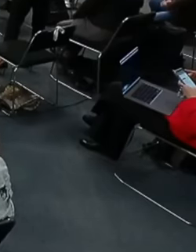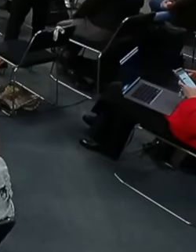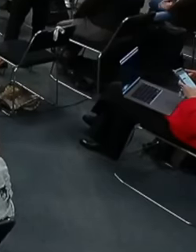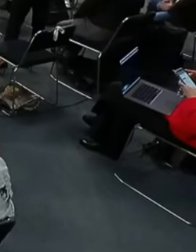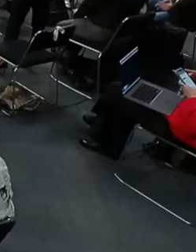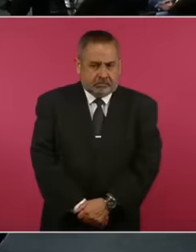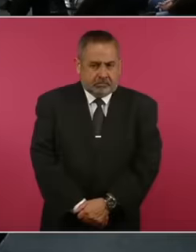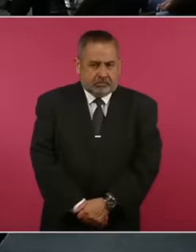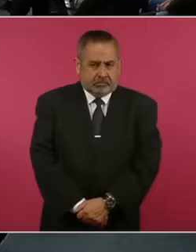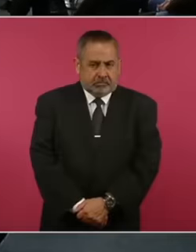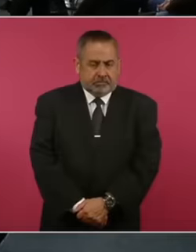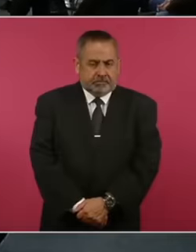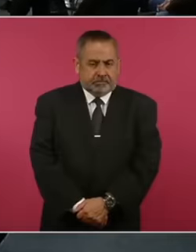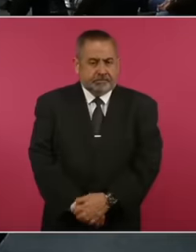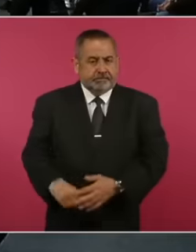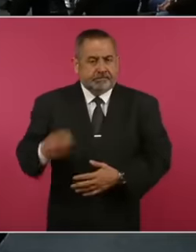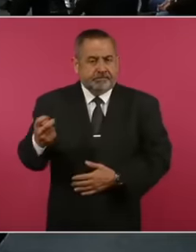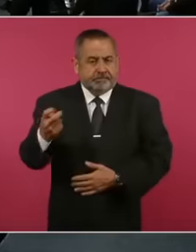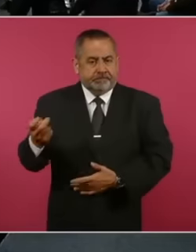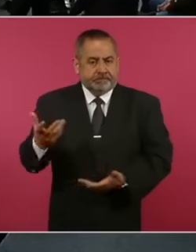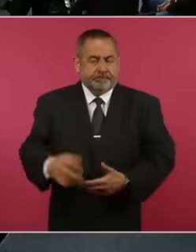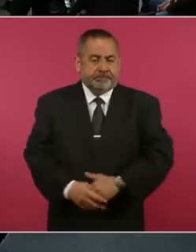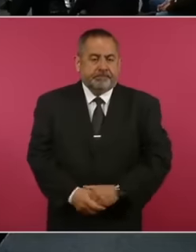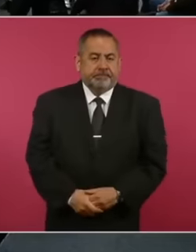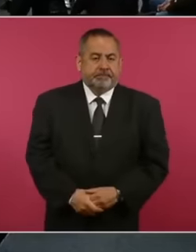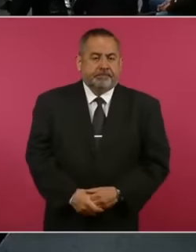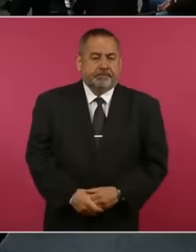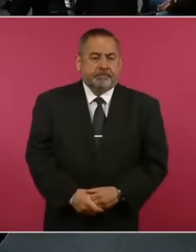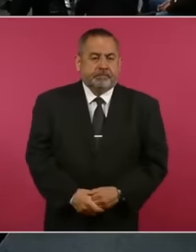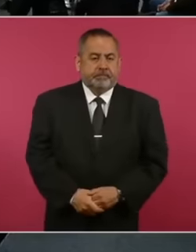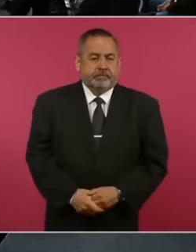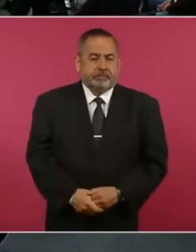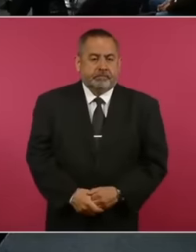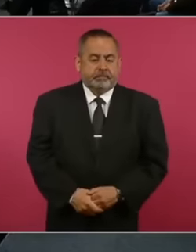this, it is 2000